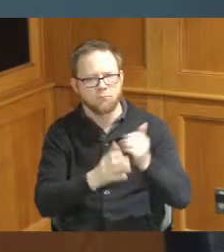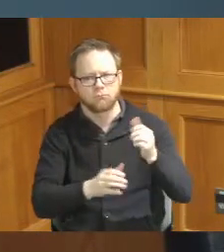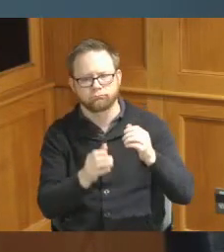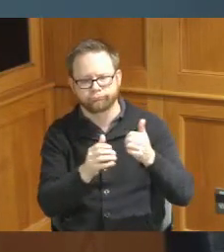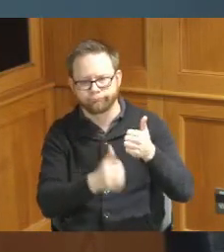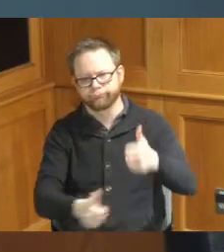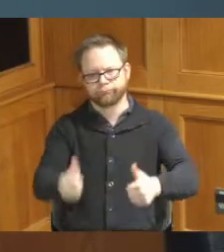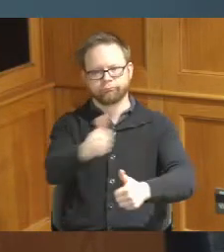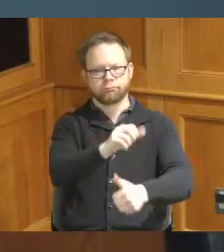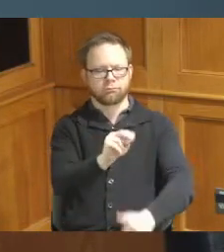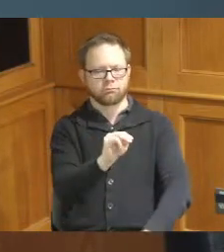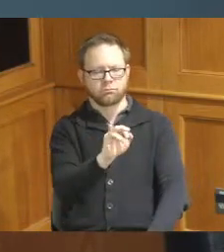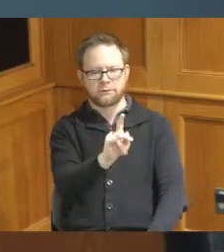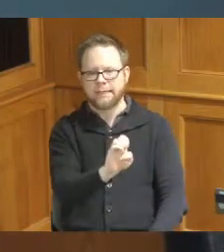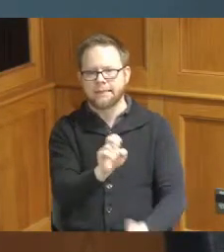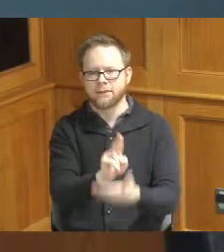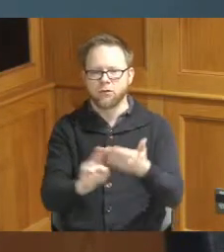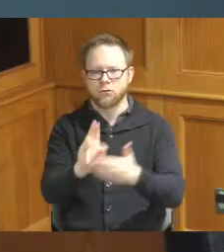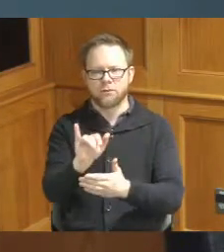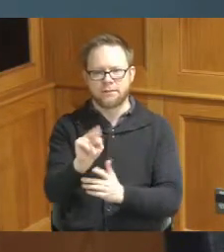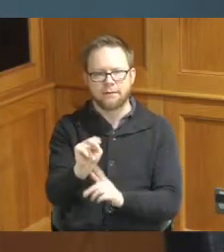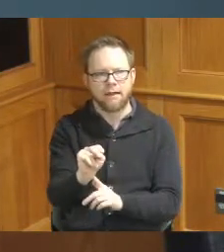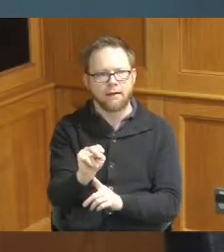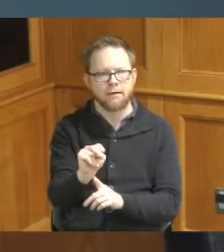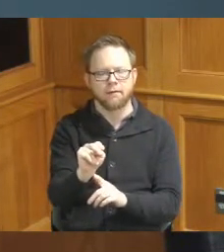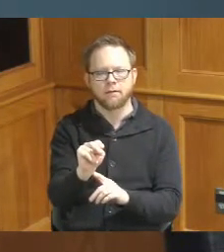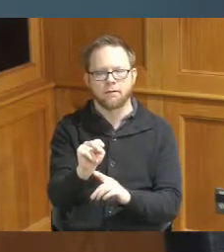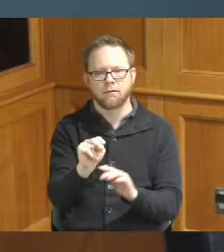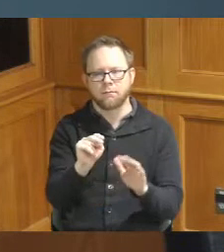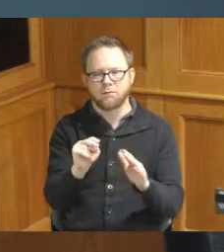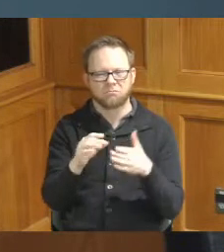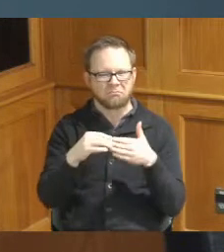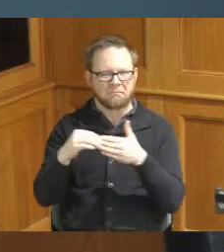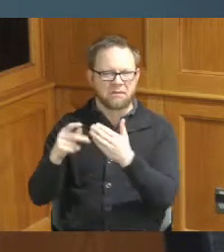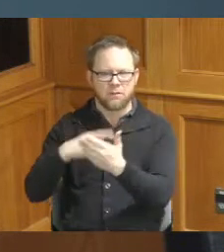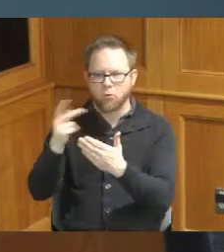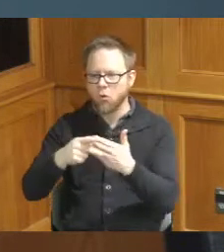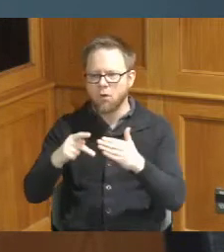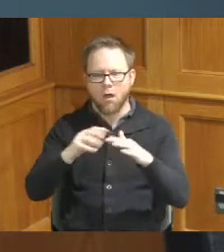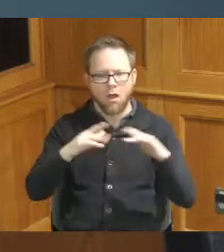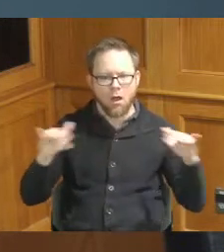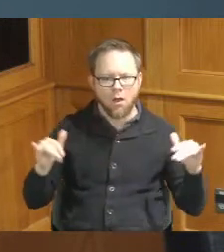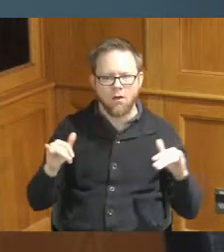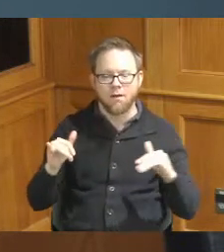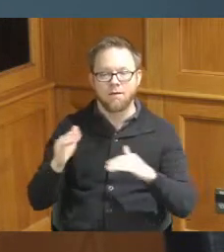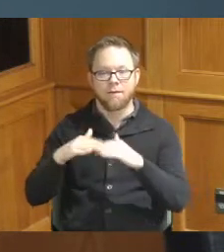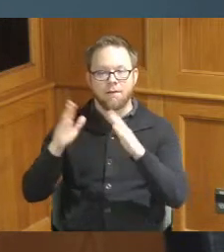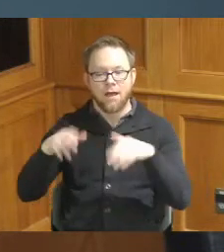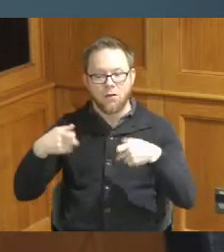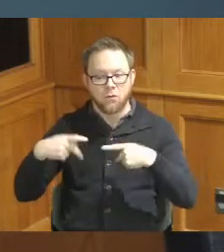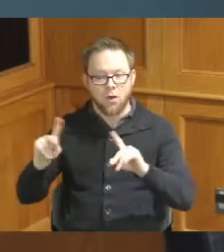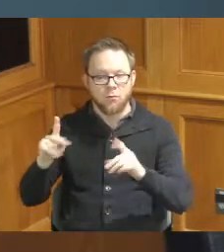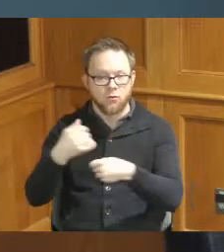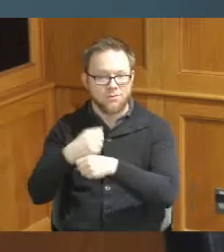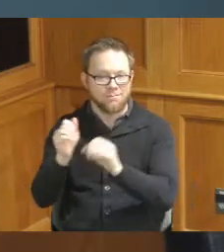University of Cincinnati and leading programs housing opportunities made equal being the